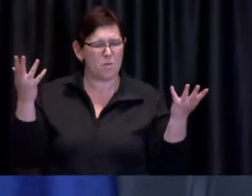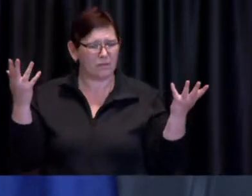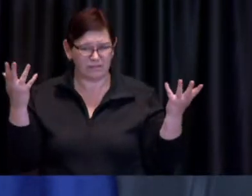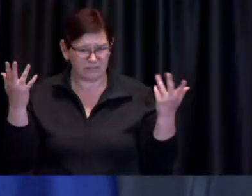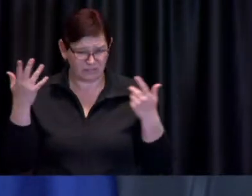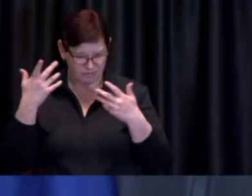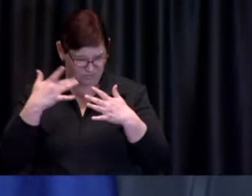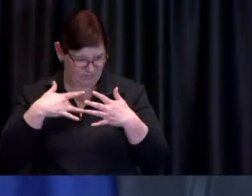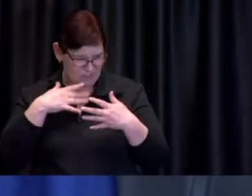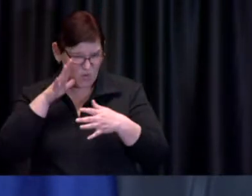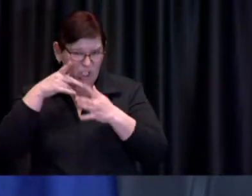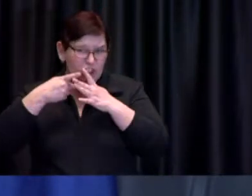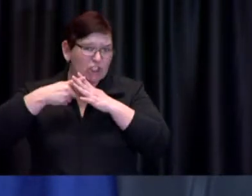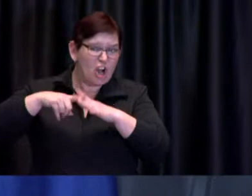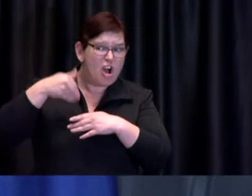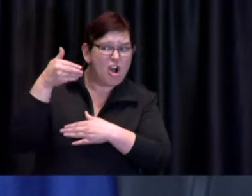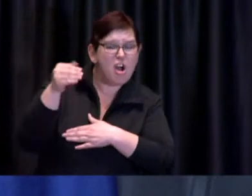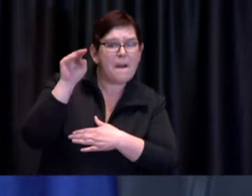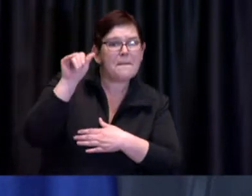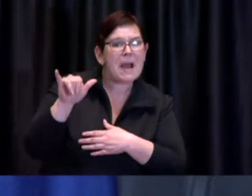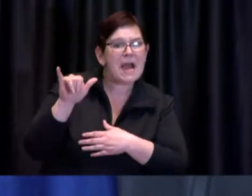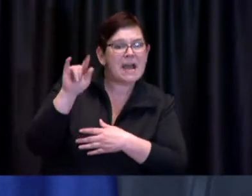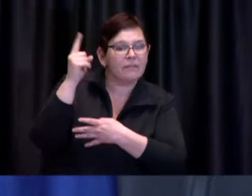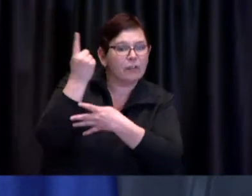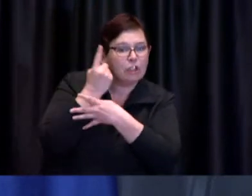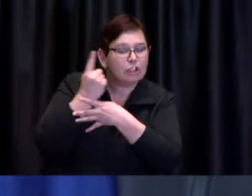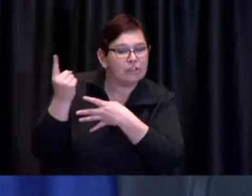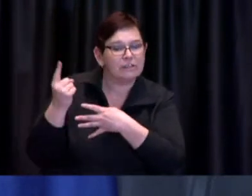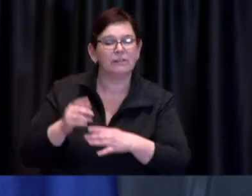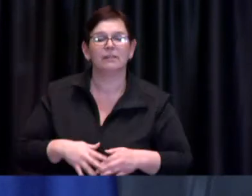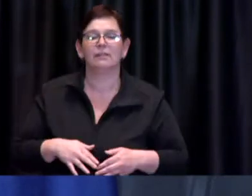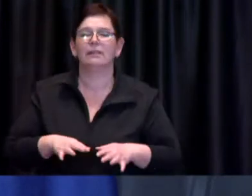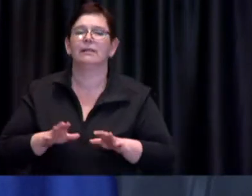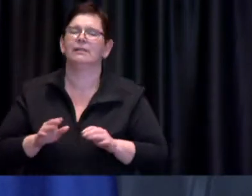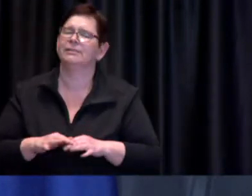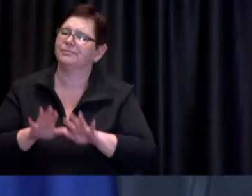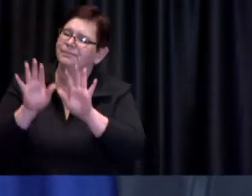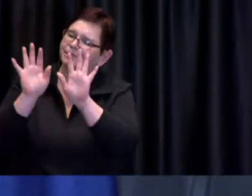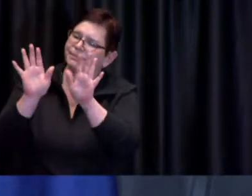Mayor Tory: I I'd like to again deal with this kind of thing thoughtfully and carefully but I think that um you know the